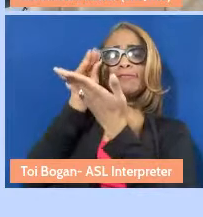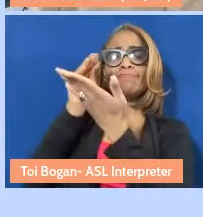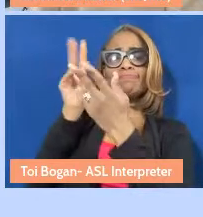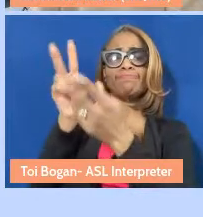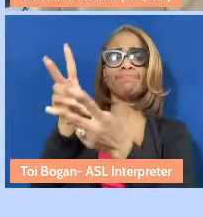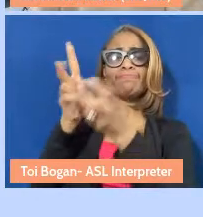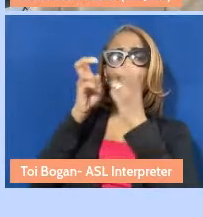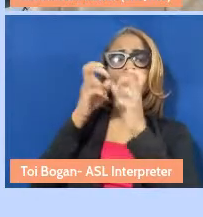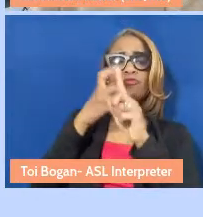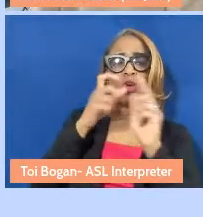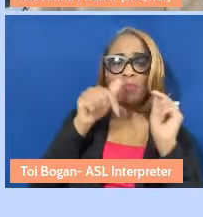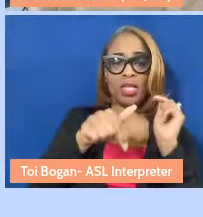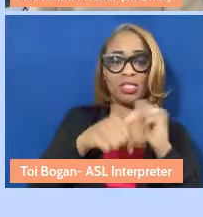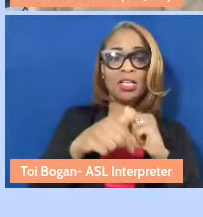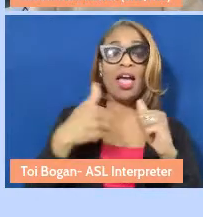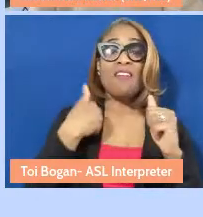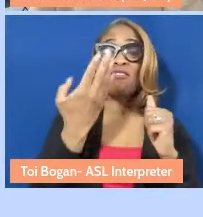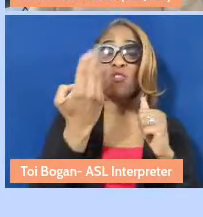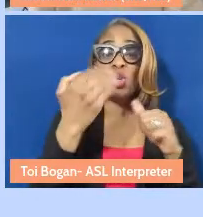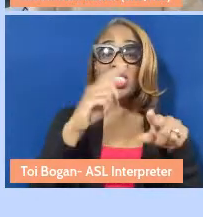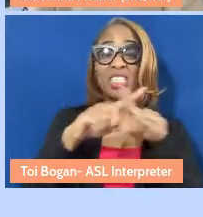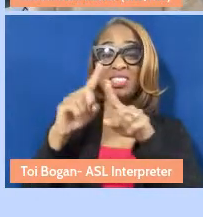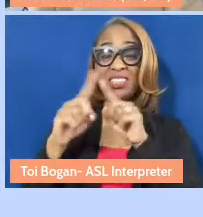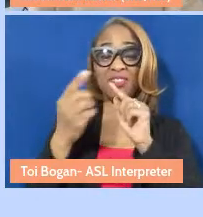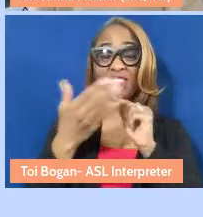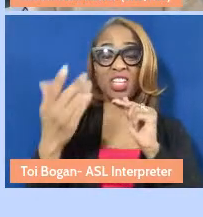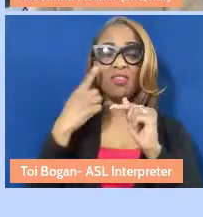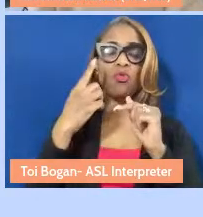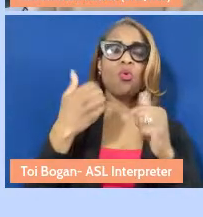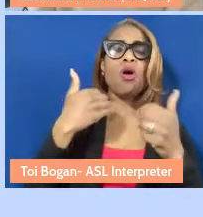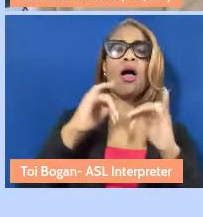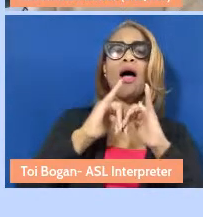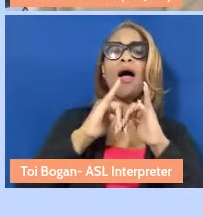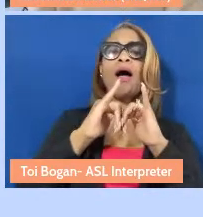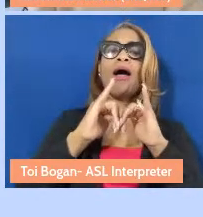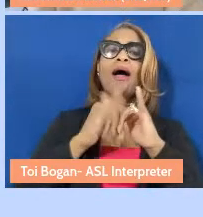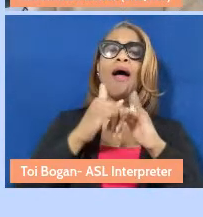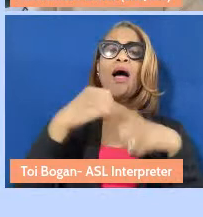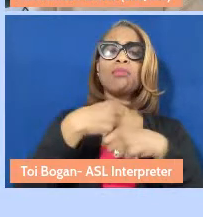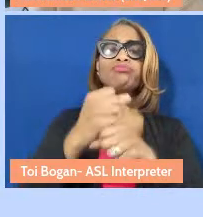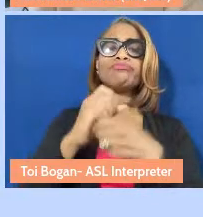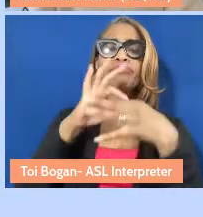You'll find 14 practices to create belonging through care that are listed right here. I